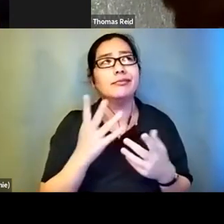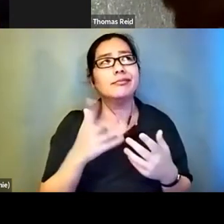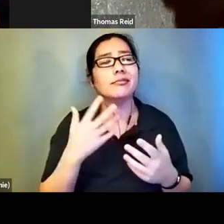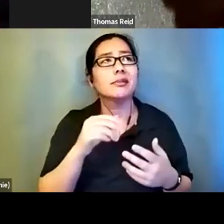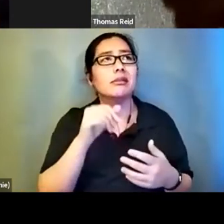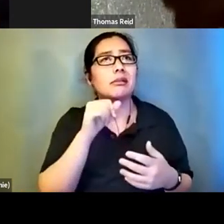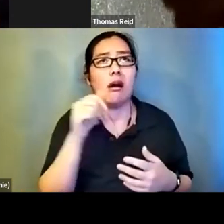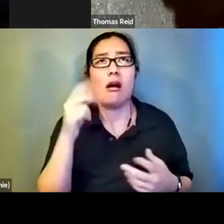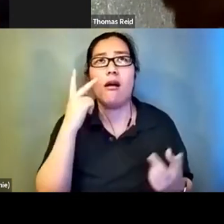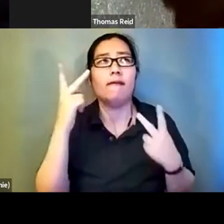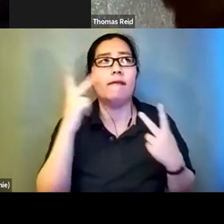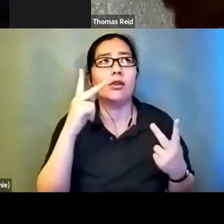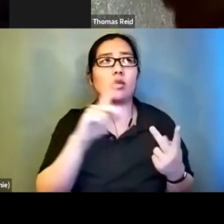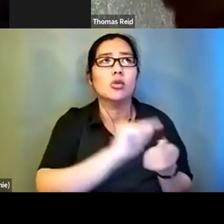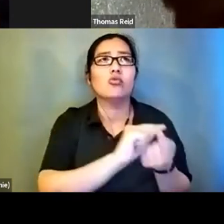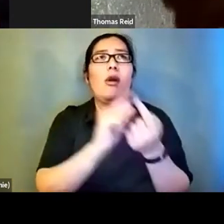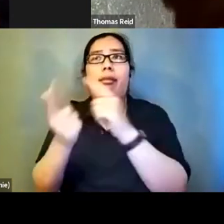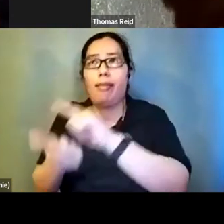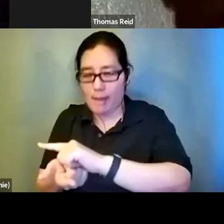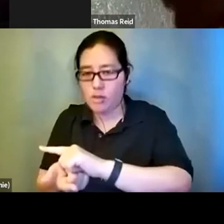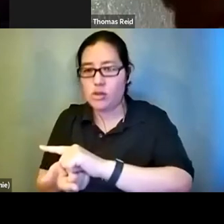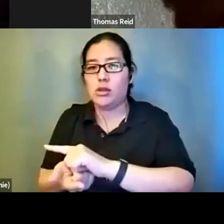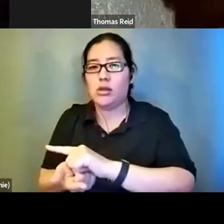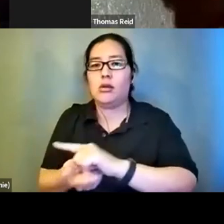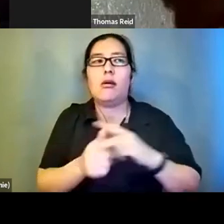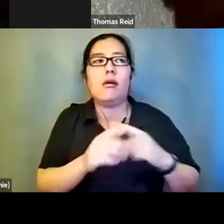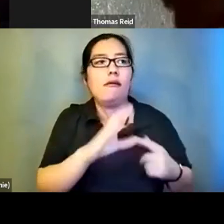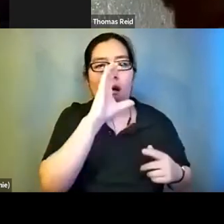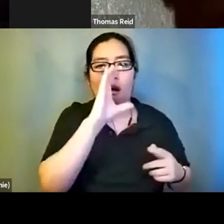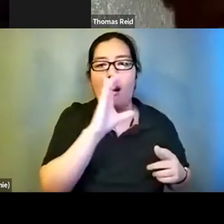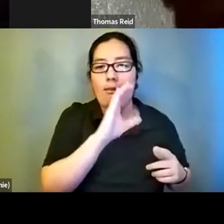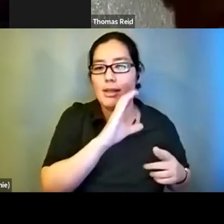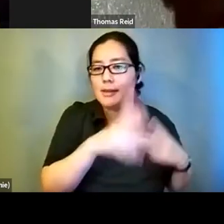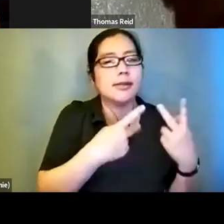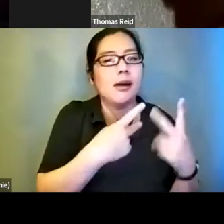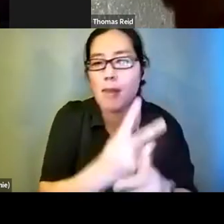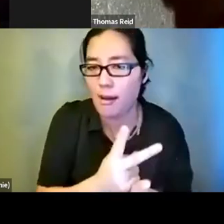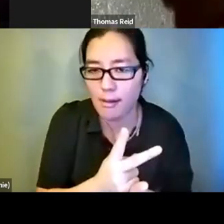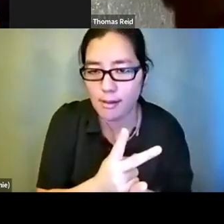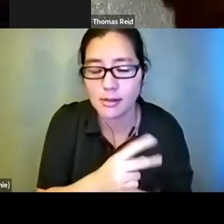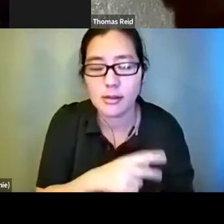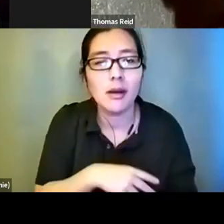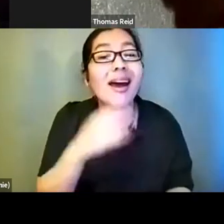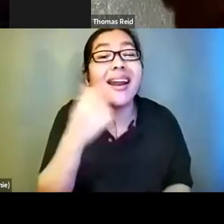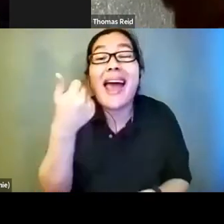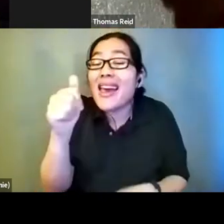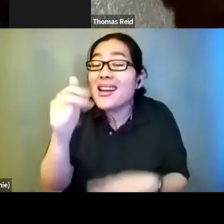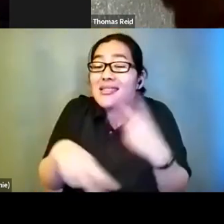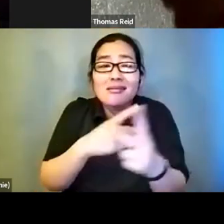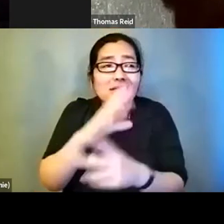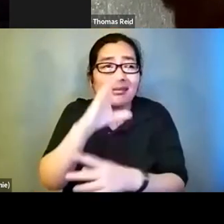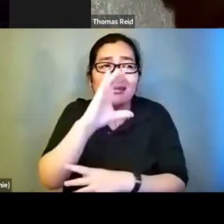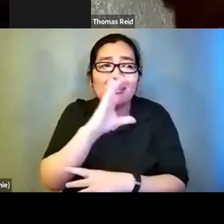translation of comics. And every kind of comic that you can think of, people want